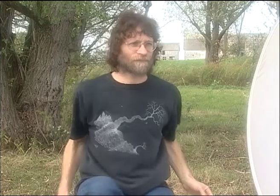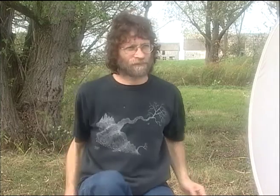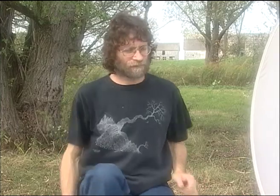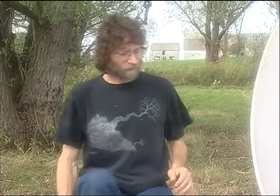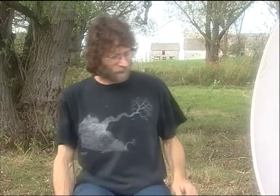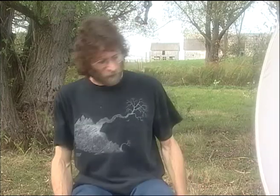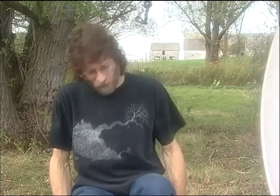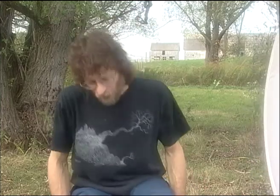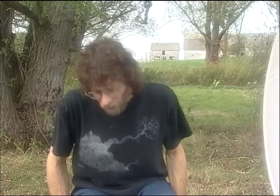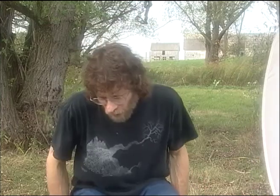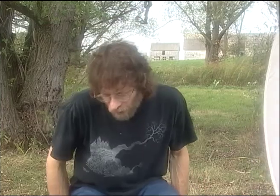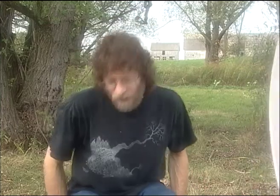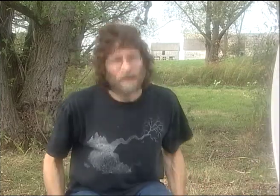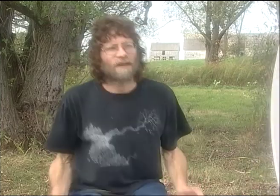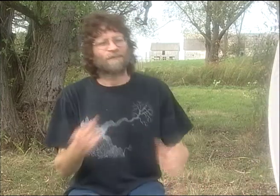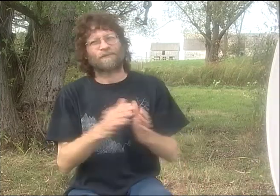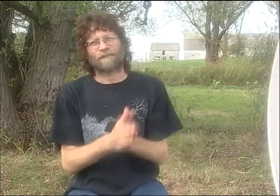LET ME START AGAIN.